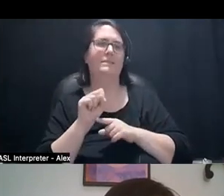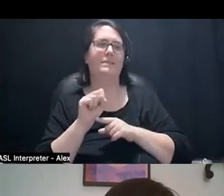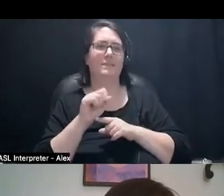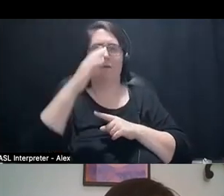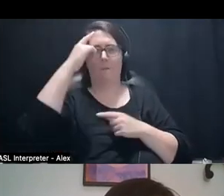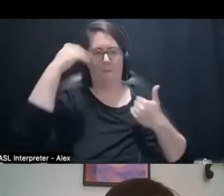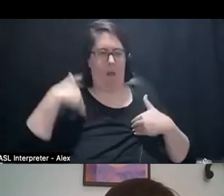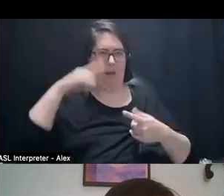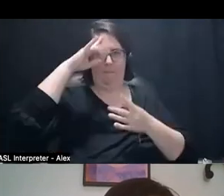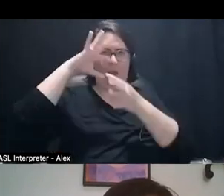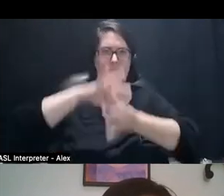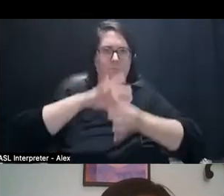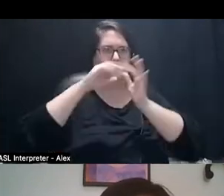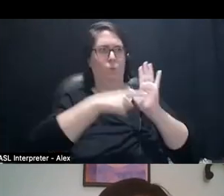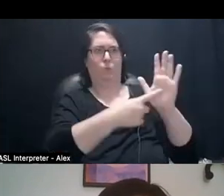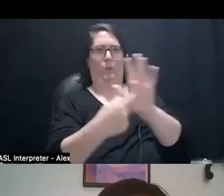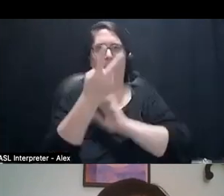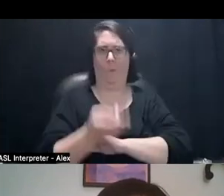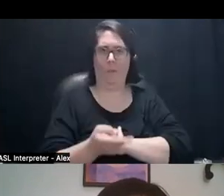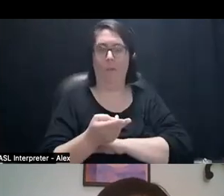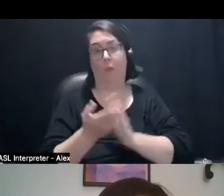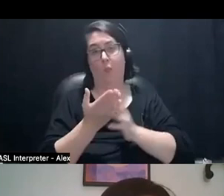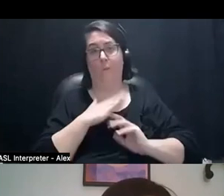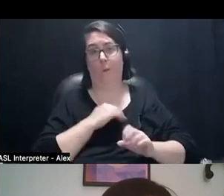to feel seen and heard by work.